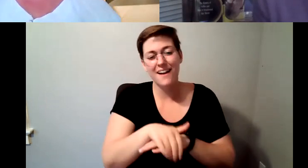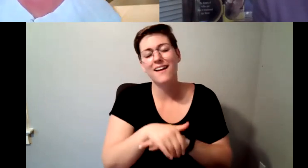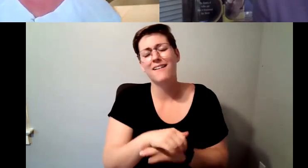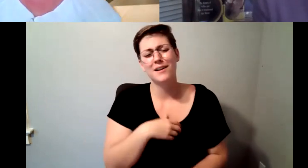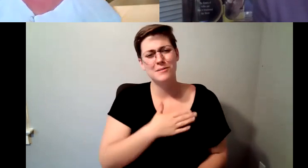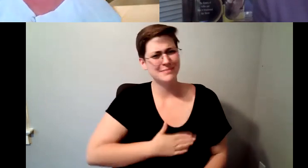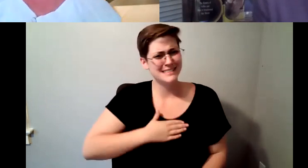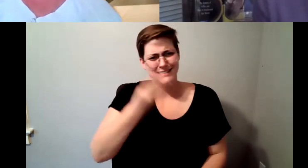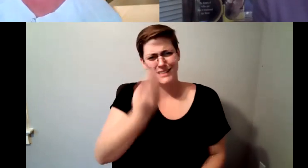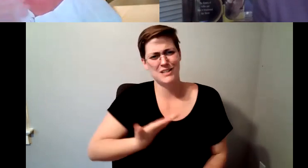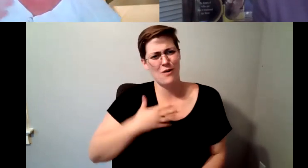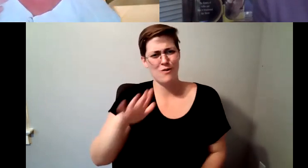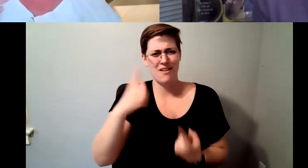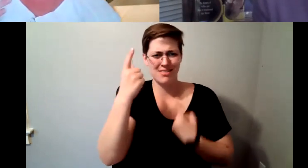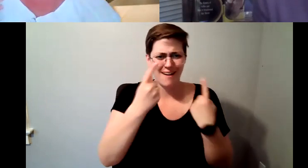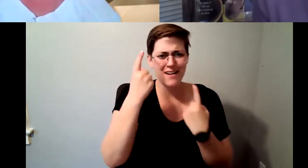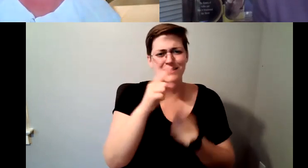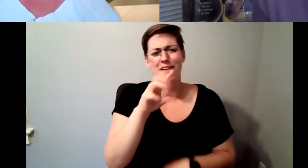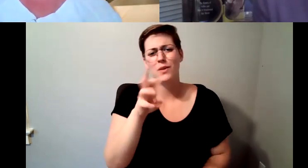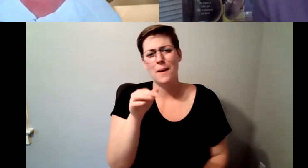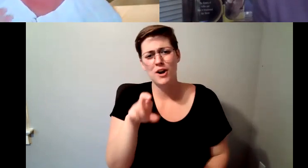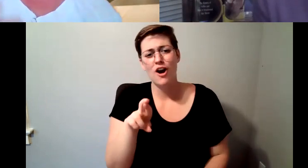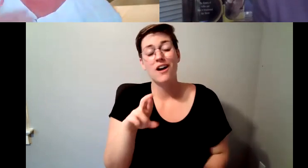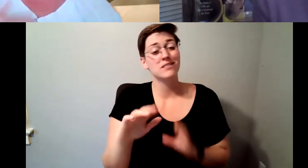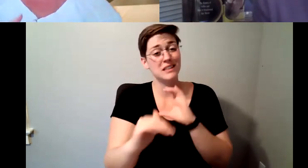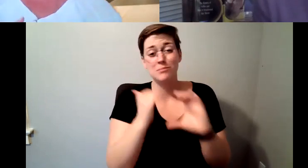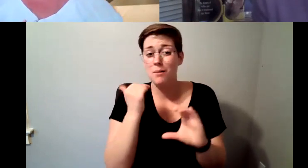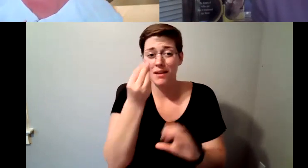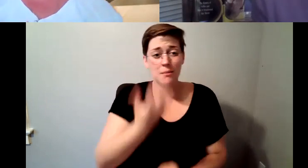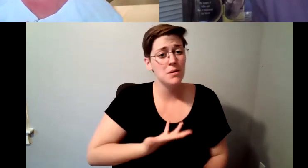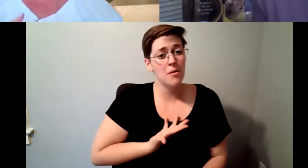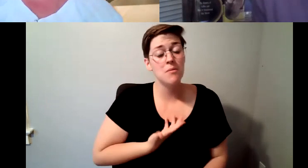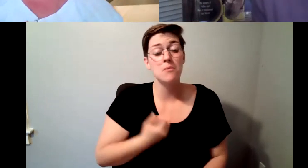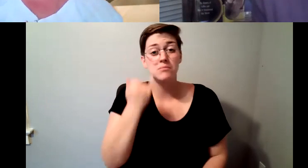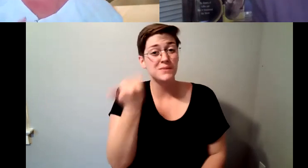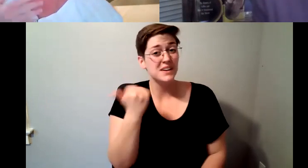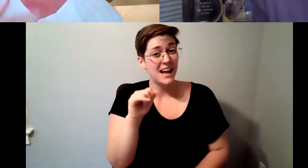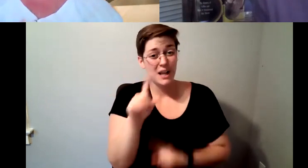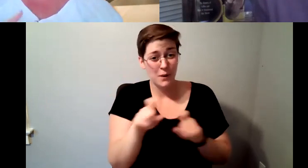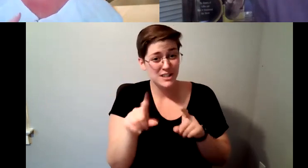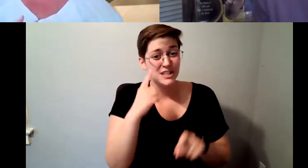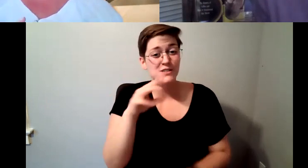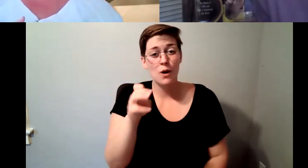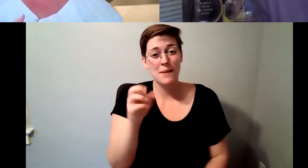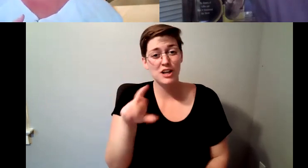this webinar by emailing me, and if you have. Kelly Redder: Any questions for major you can send them to me as well and i'll make